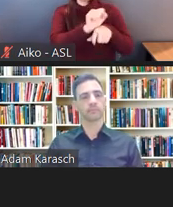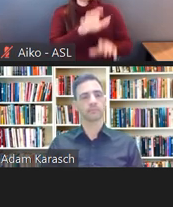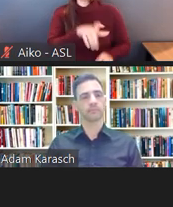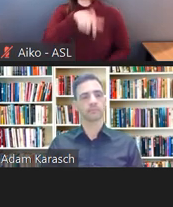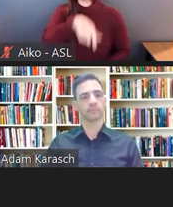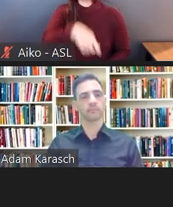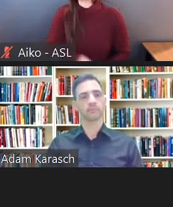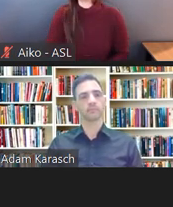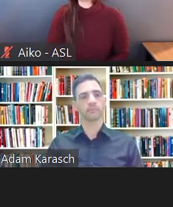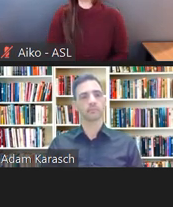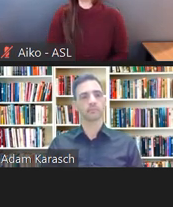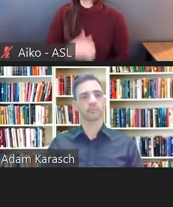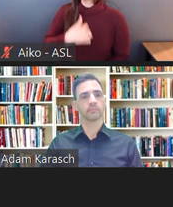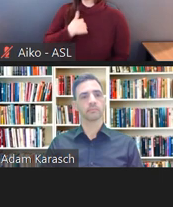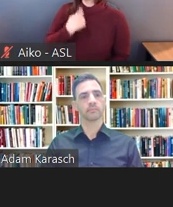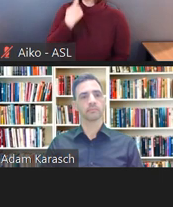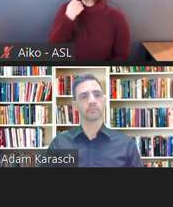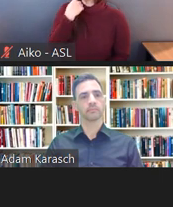I will talk about that just for a minute.